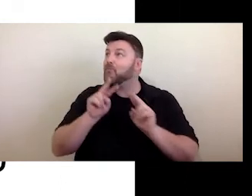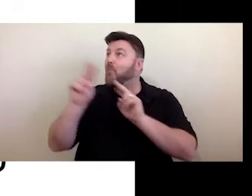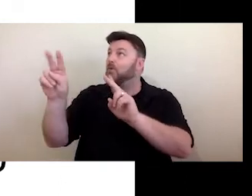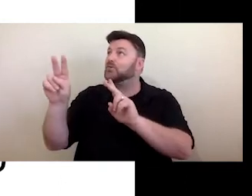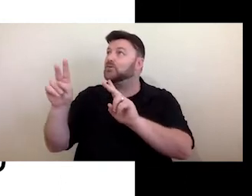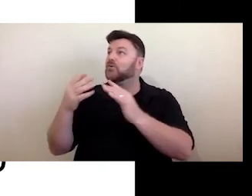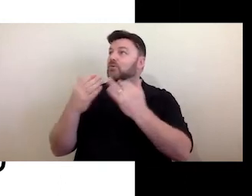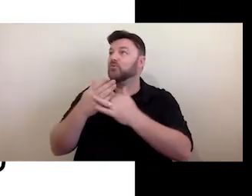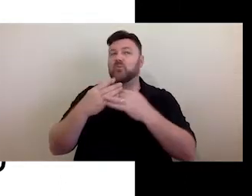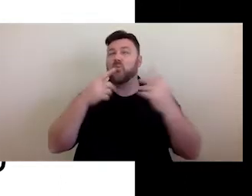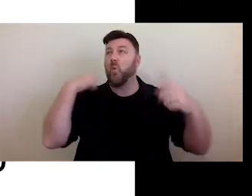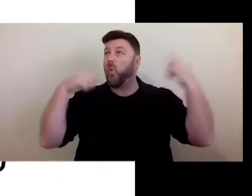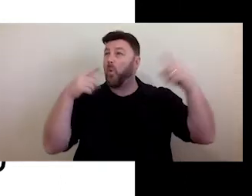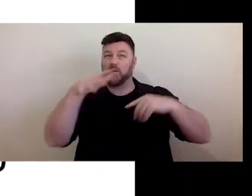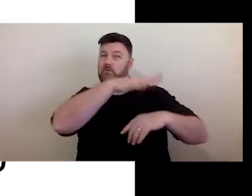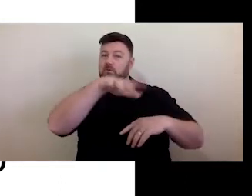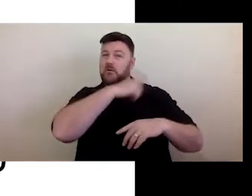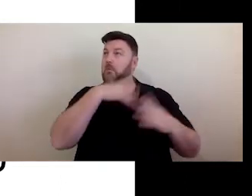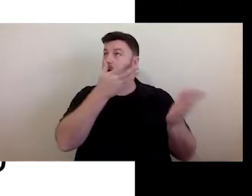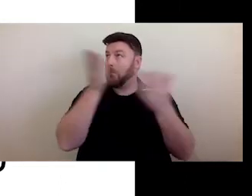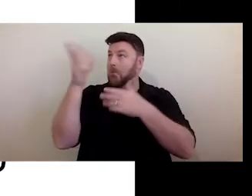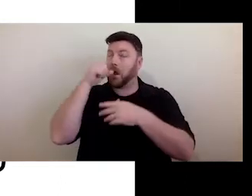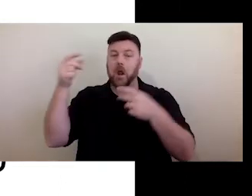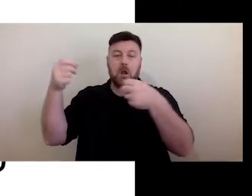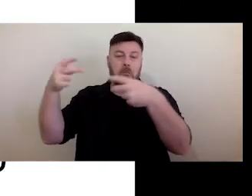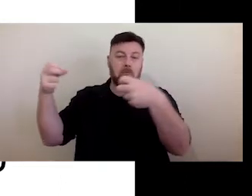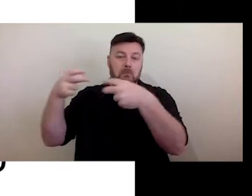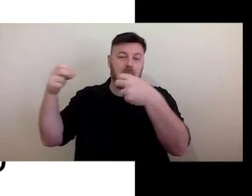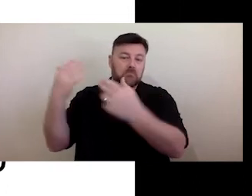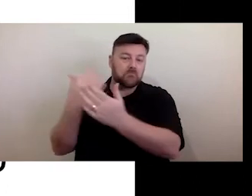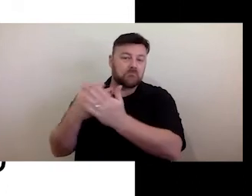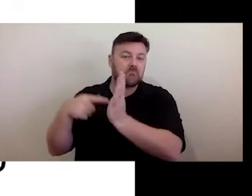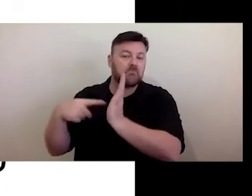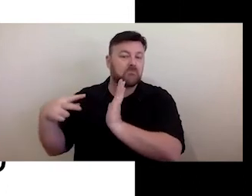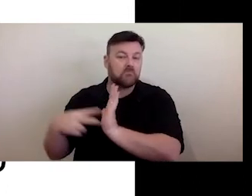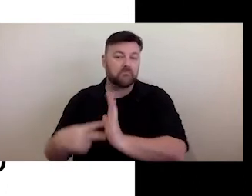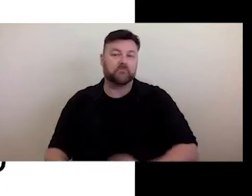So it's not just for a particular audience. It